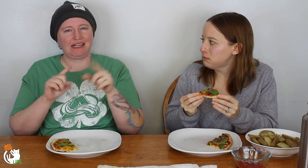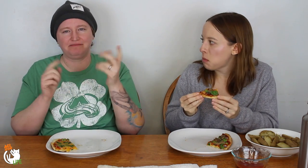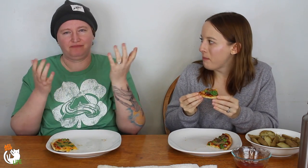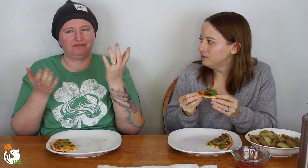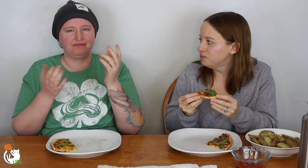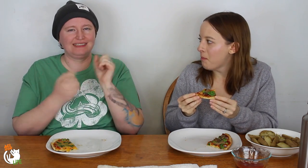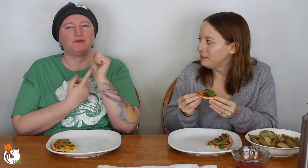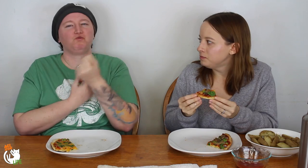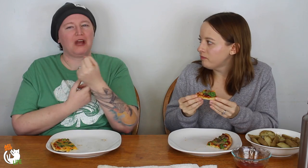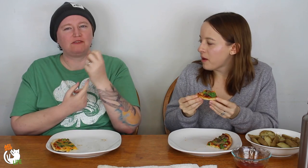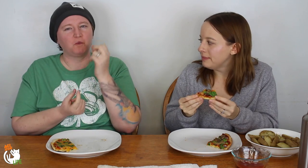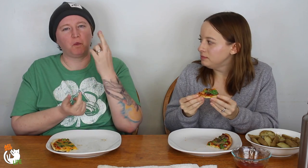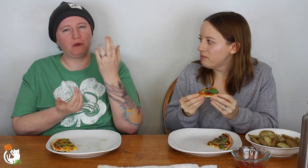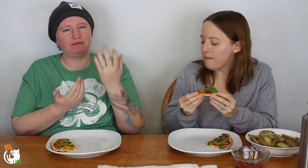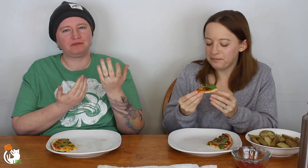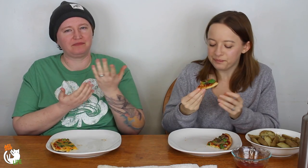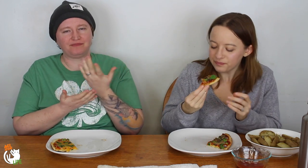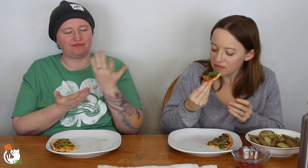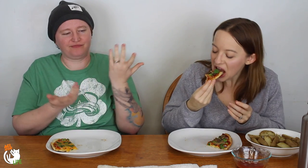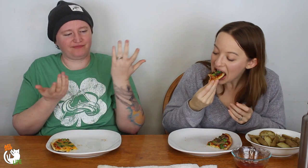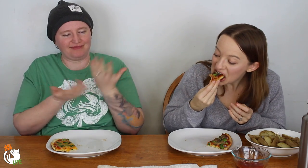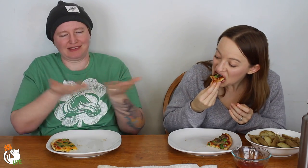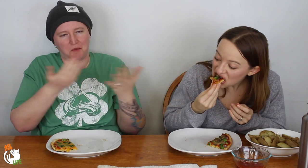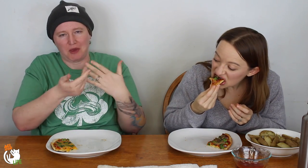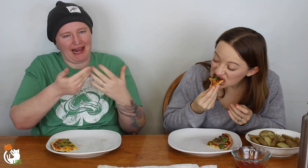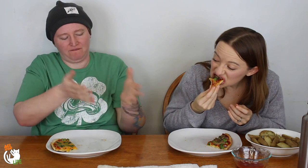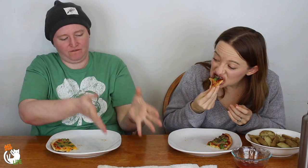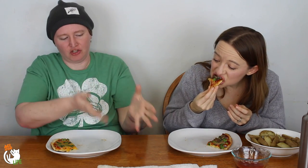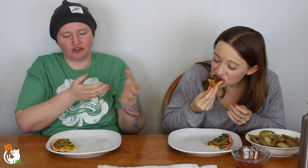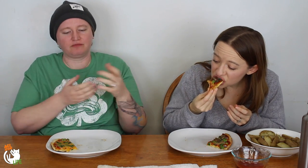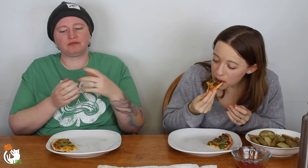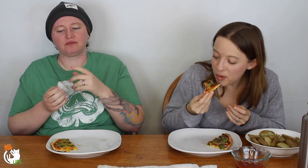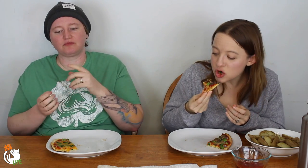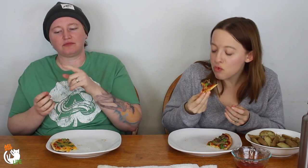The black cards had different situations or things or whatever.